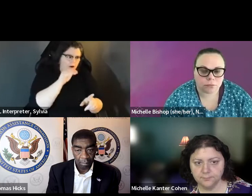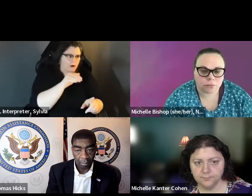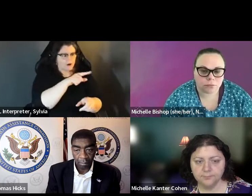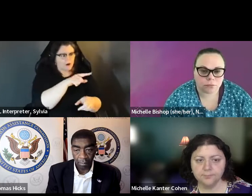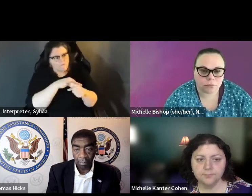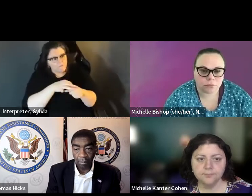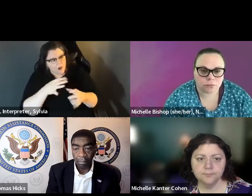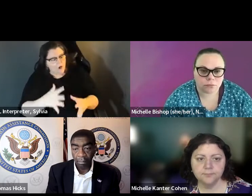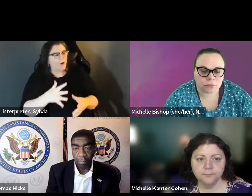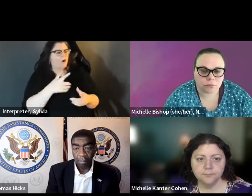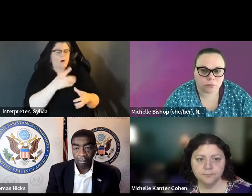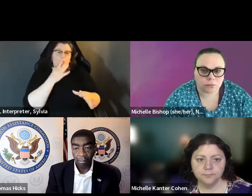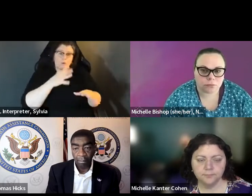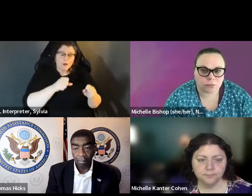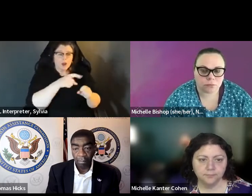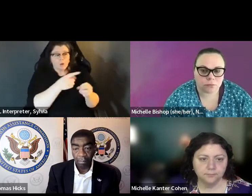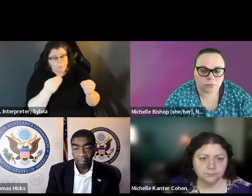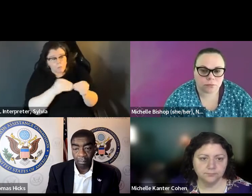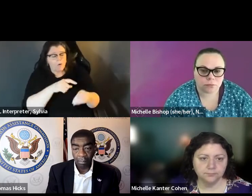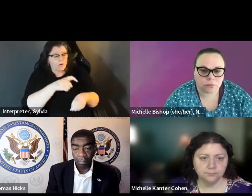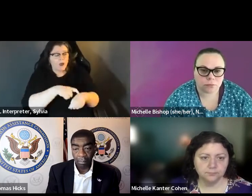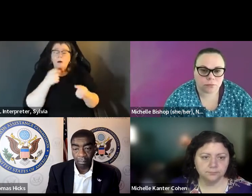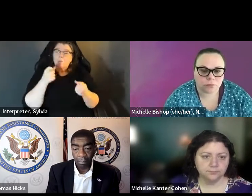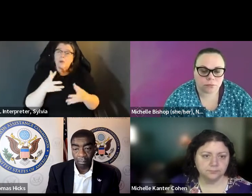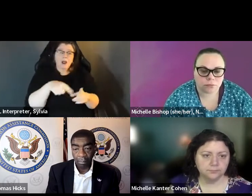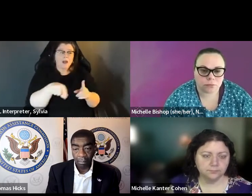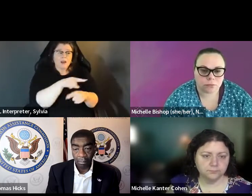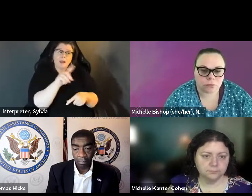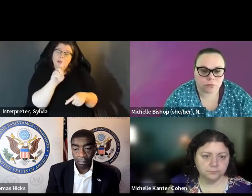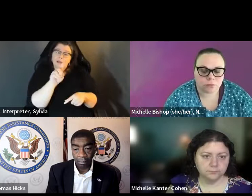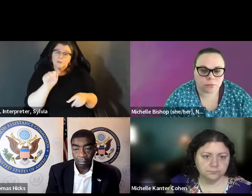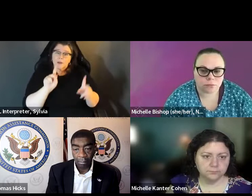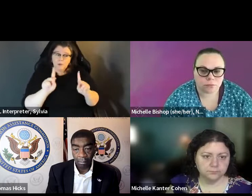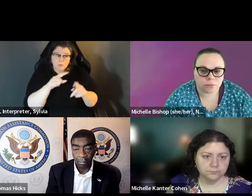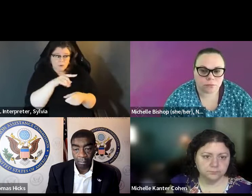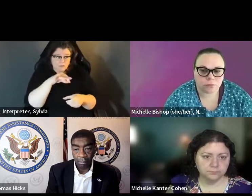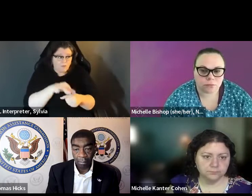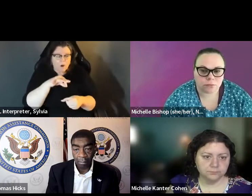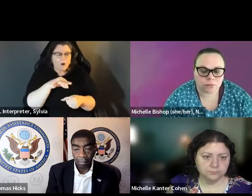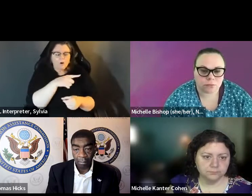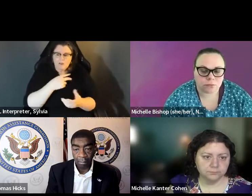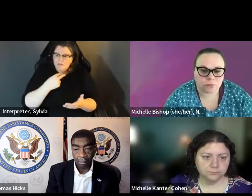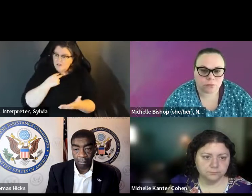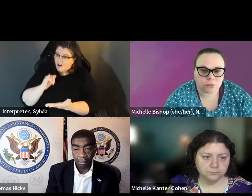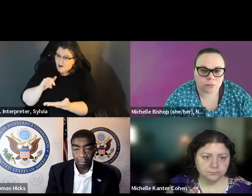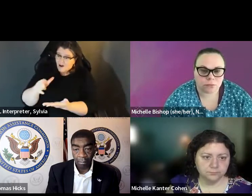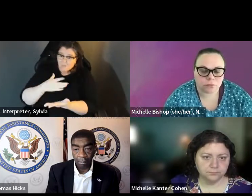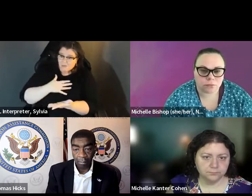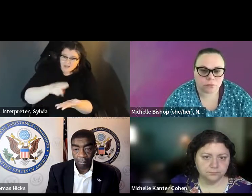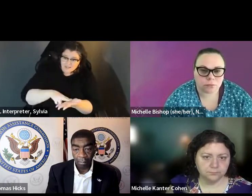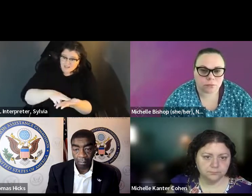to review them, and that could mean that it takes longer before people are getting notified and meantime to be able to cure that ballot and more voters, more voters with disabilities getting caught up in that and having to go